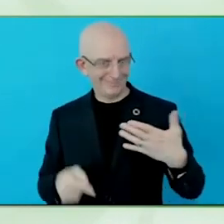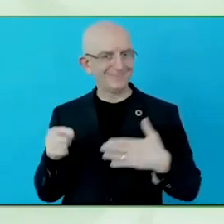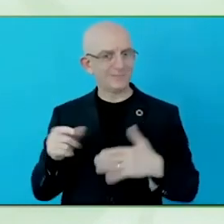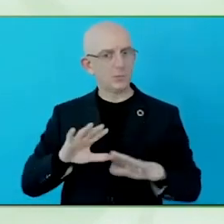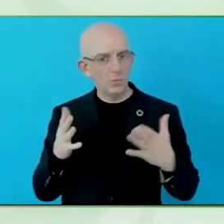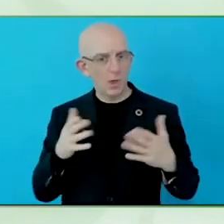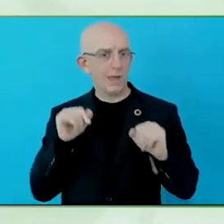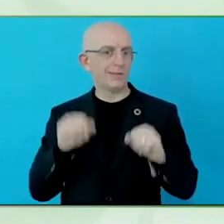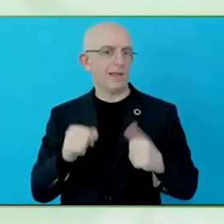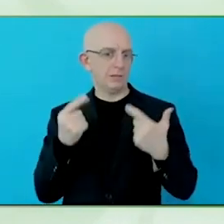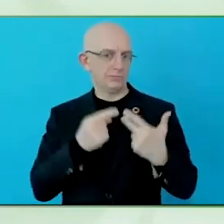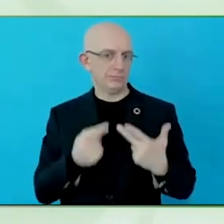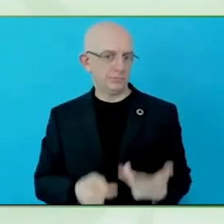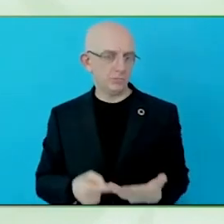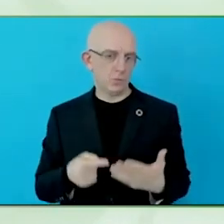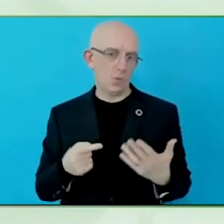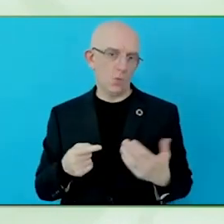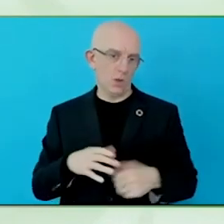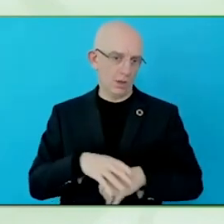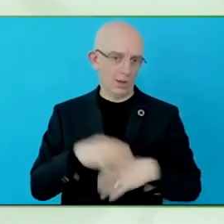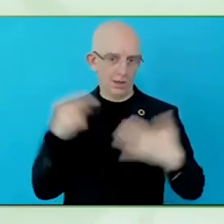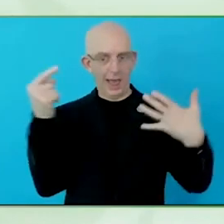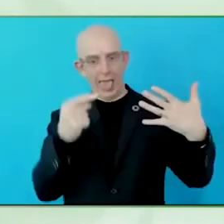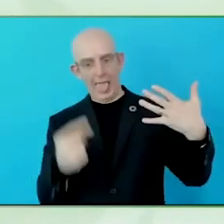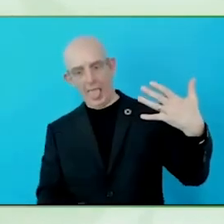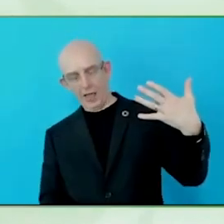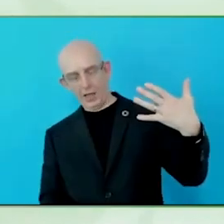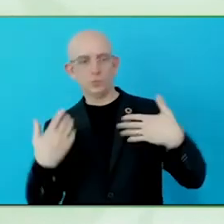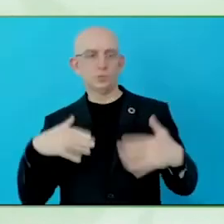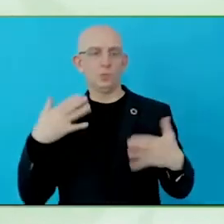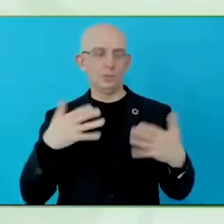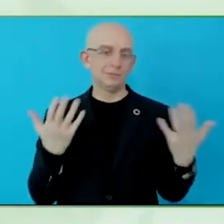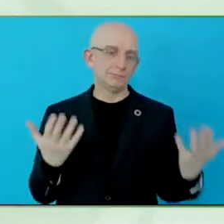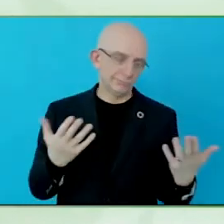needs to be increased, because even if we speak about tremendous